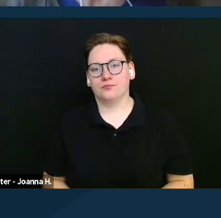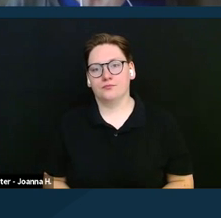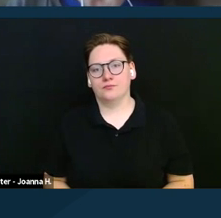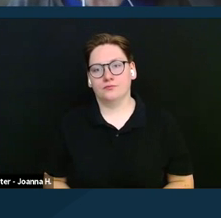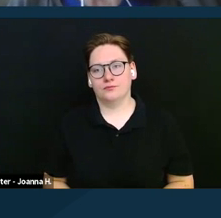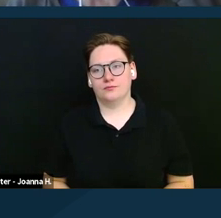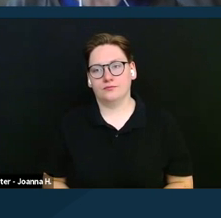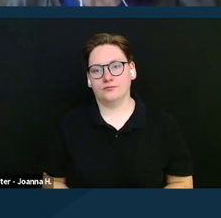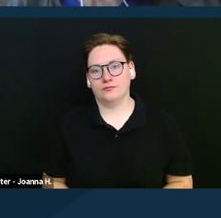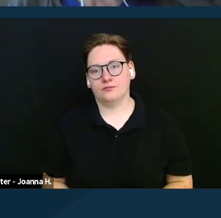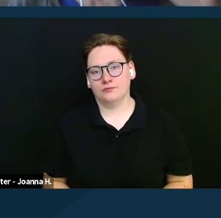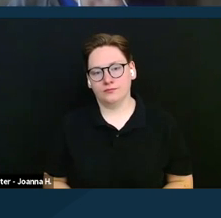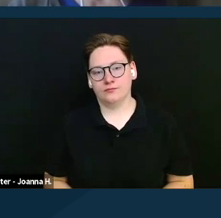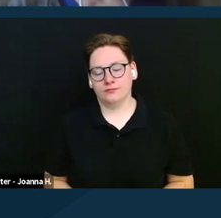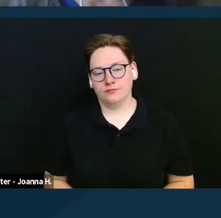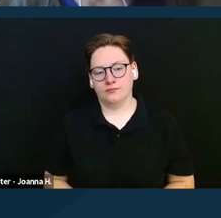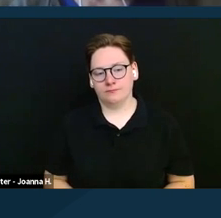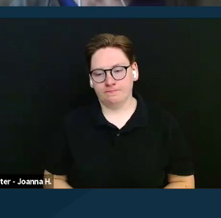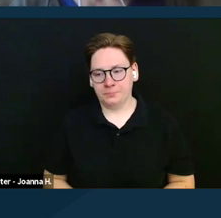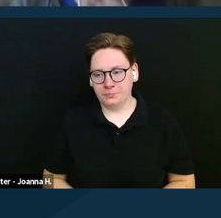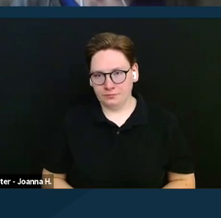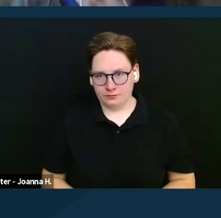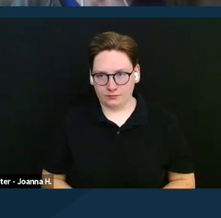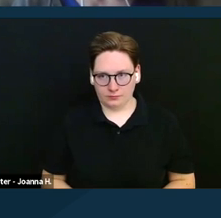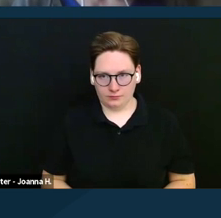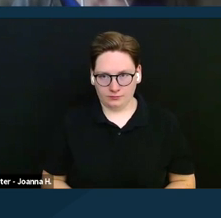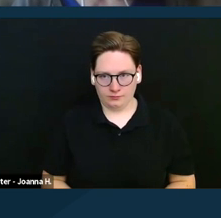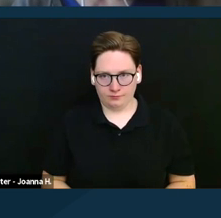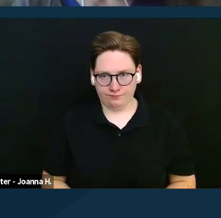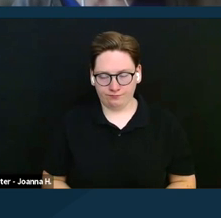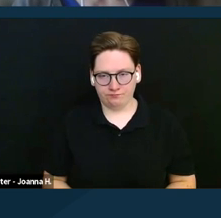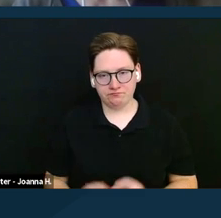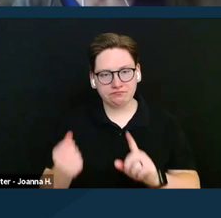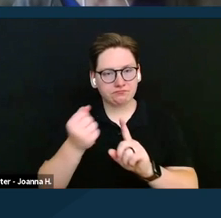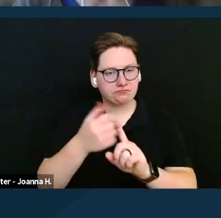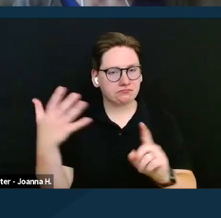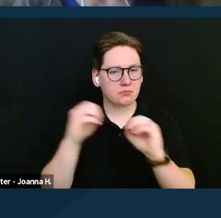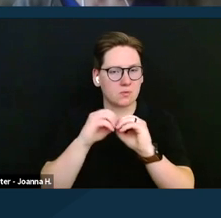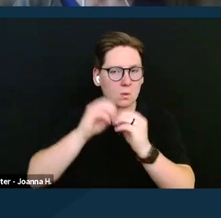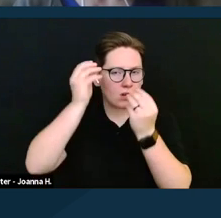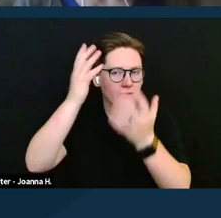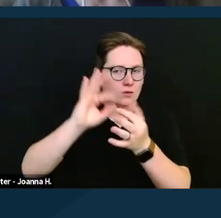So this is some more information about these spousal deeming rules when an SSI beneficiary